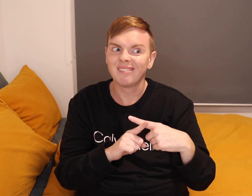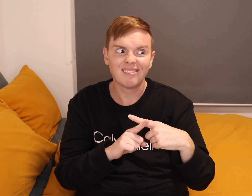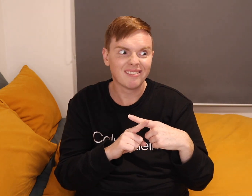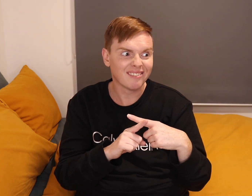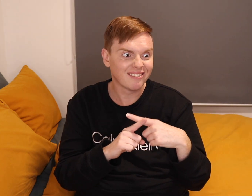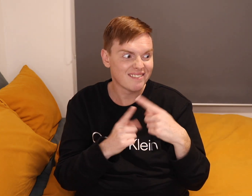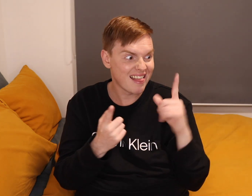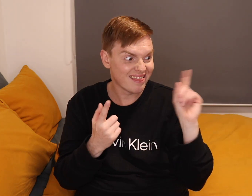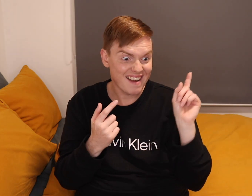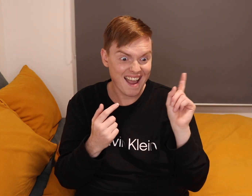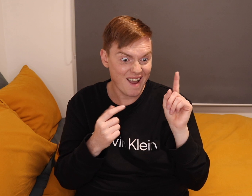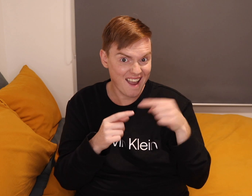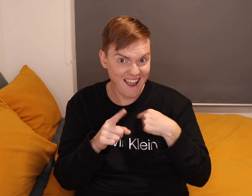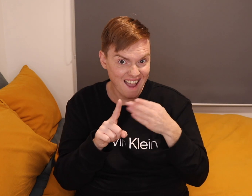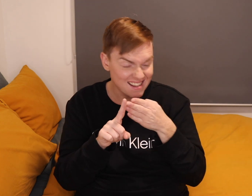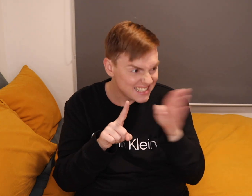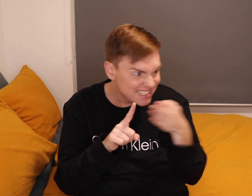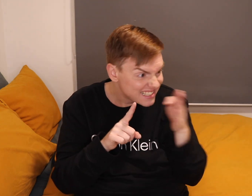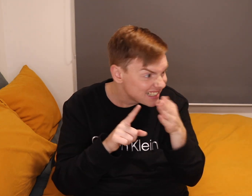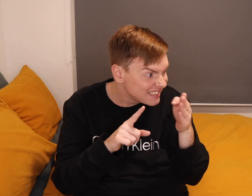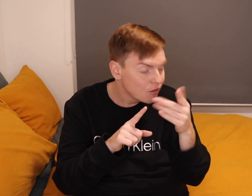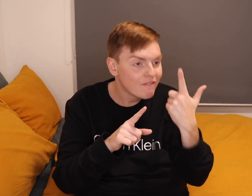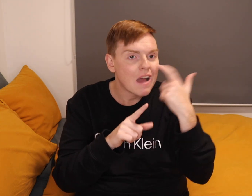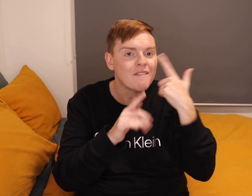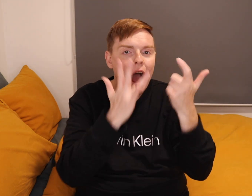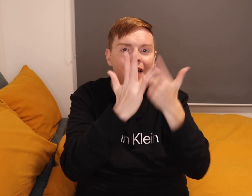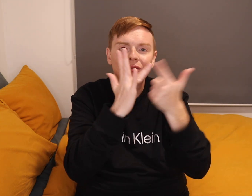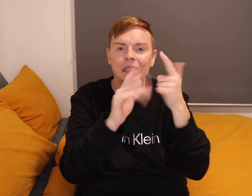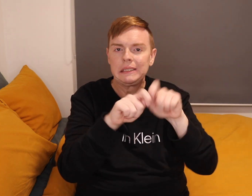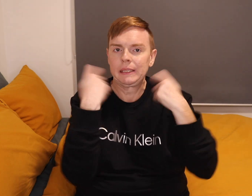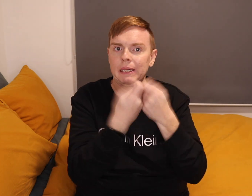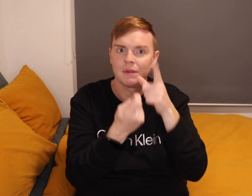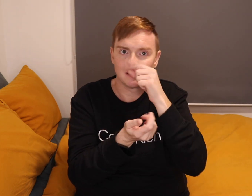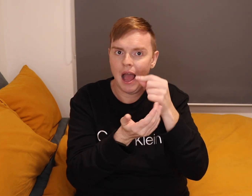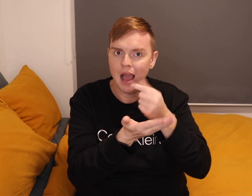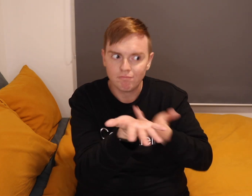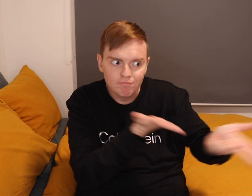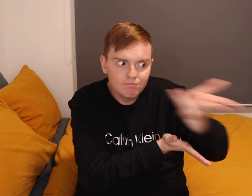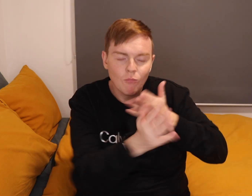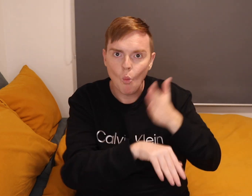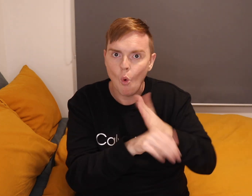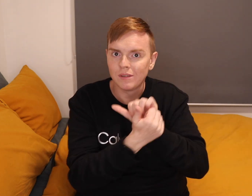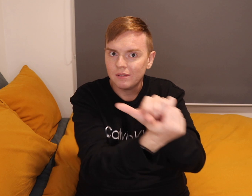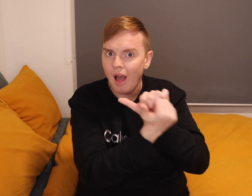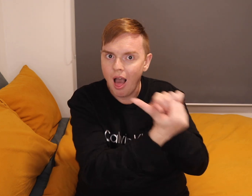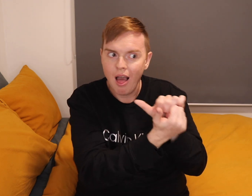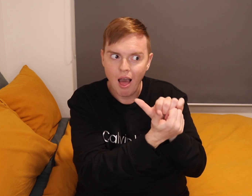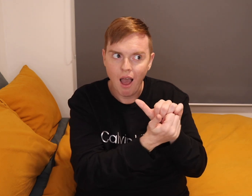Now I had to go through buses and find a team that I can work together.